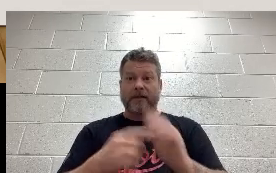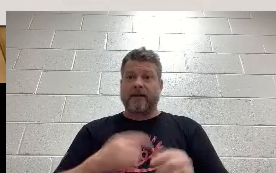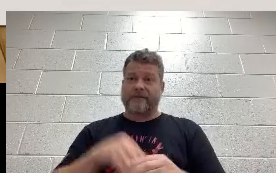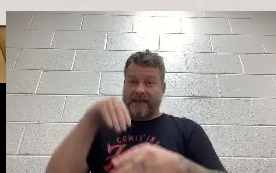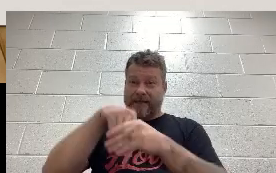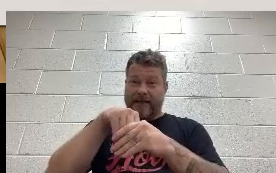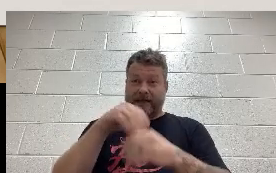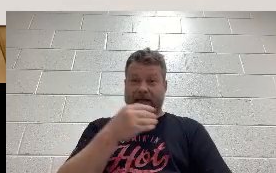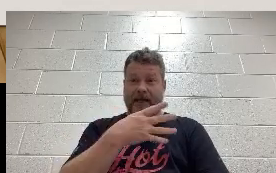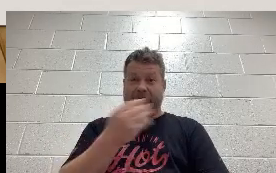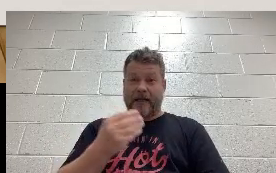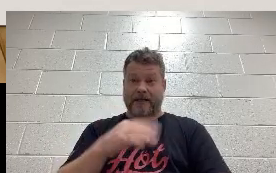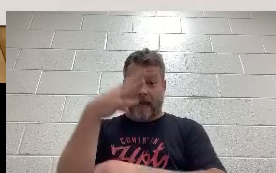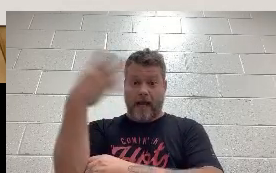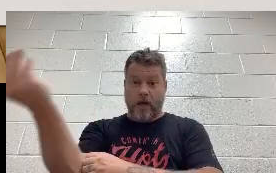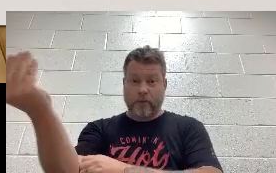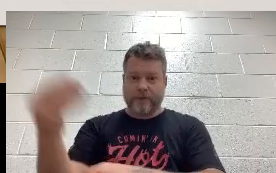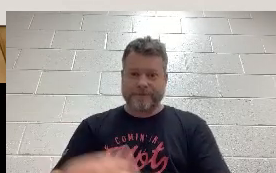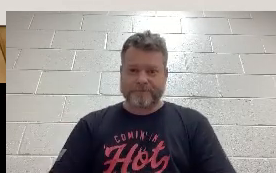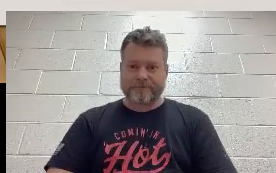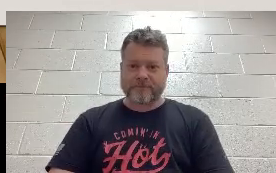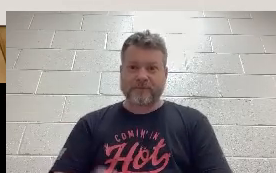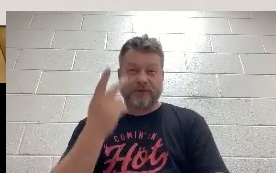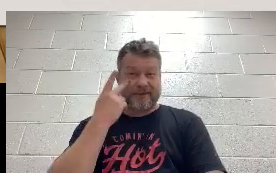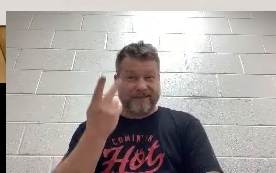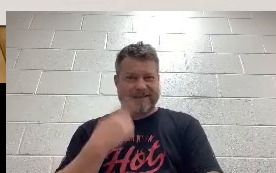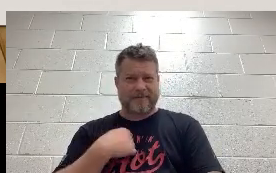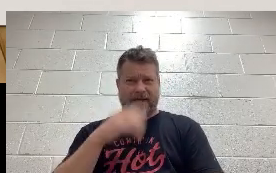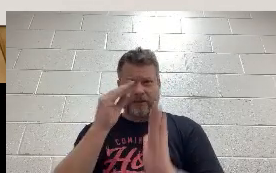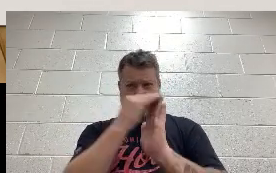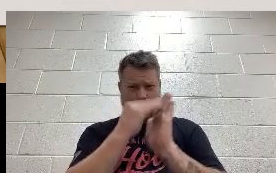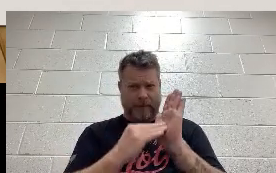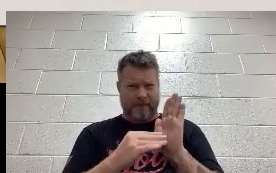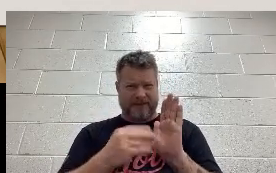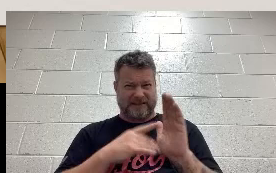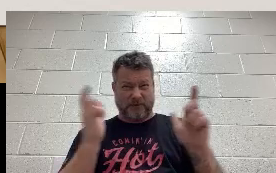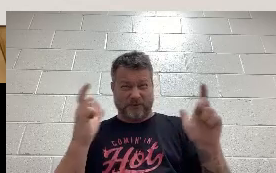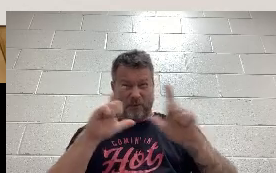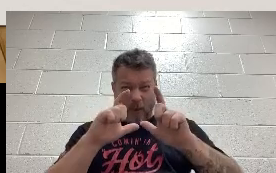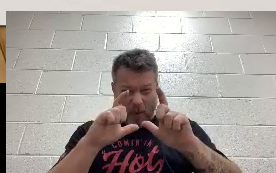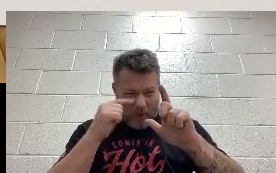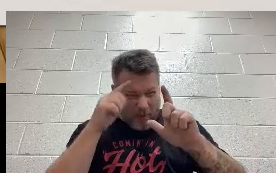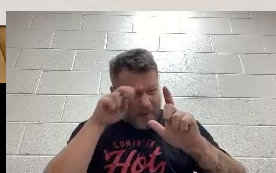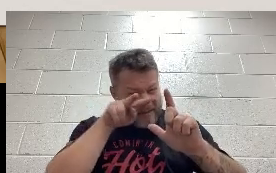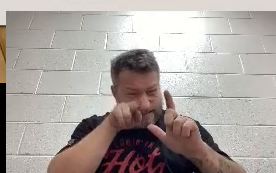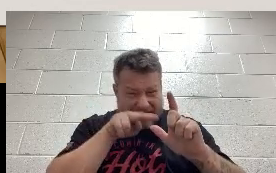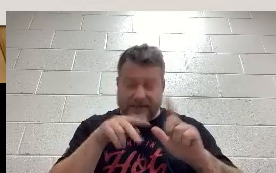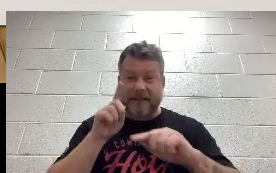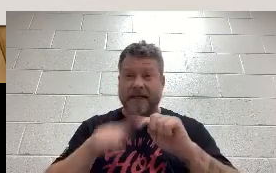out features as you can see my Word document is a bit small and I can't read it, but I can